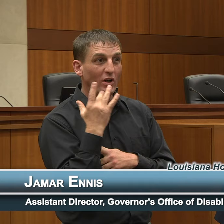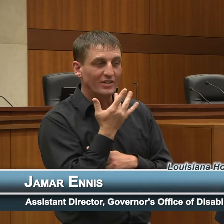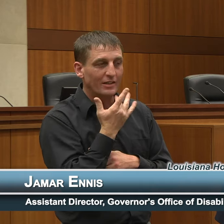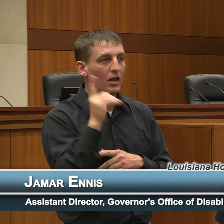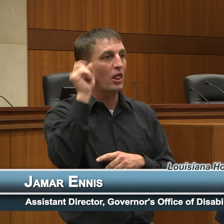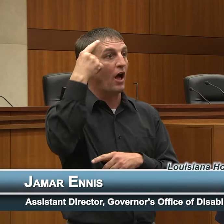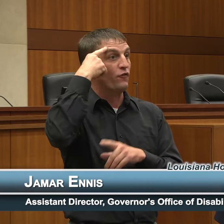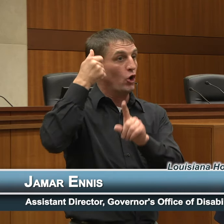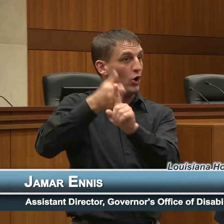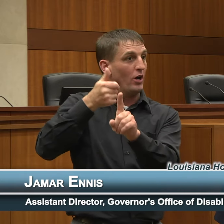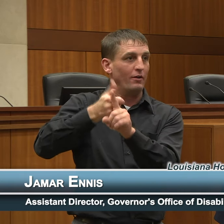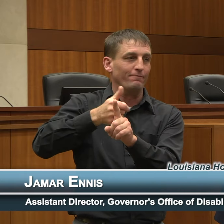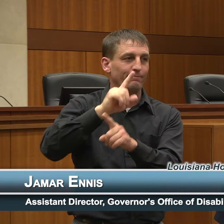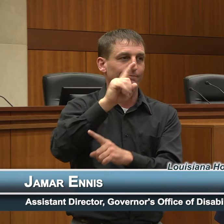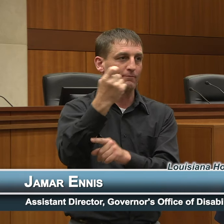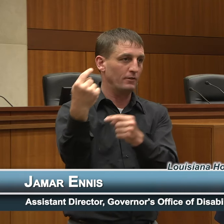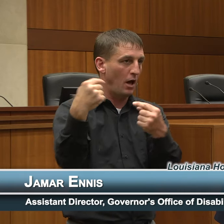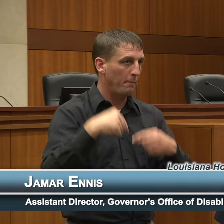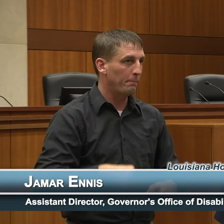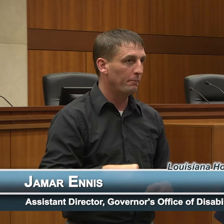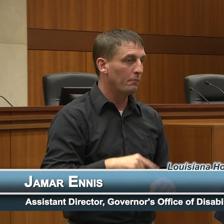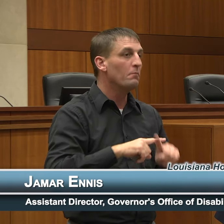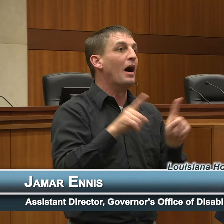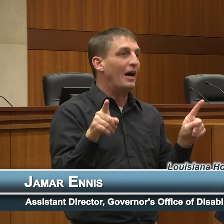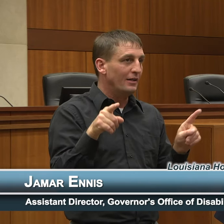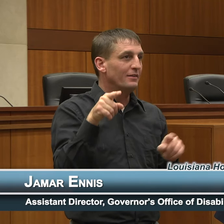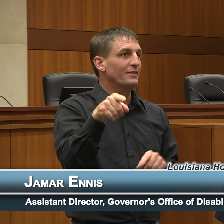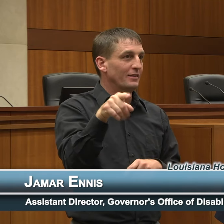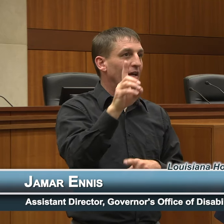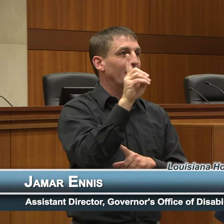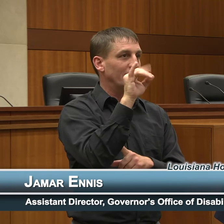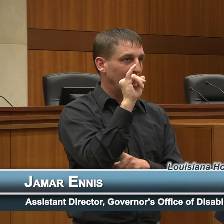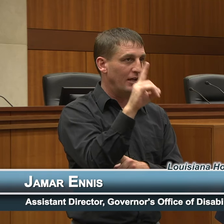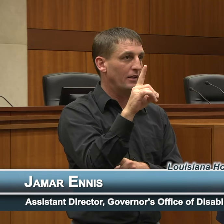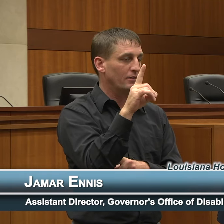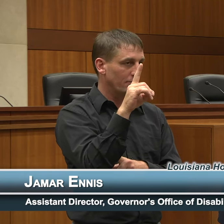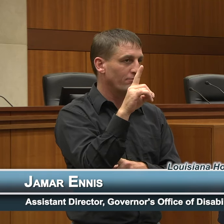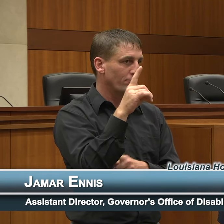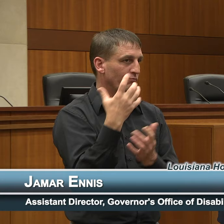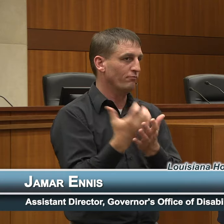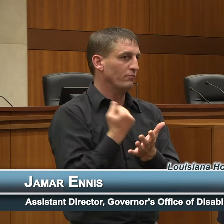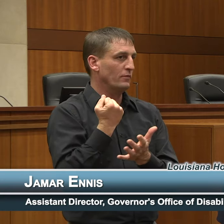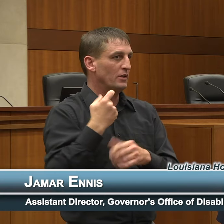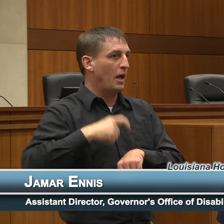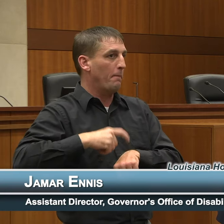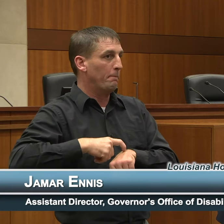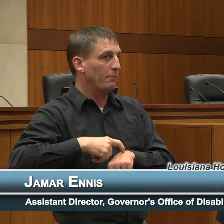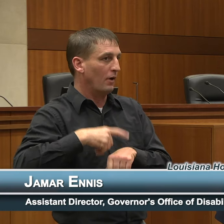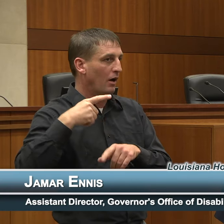attend, but he did take some time out to create a video for for you all. To